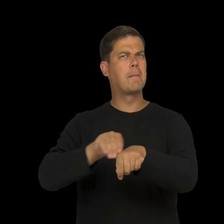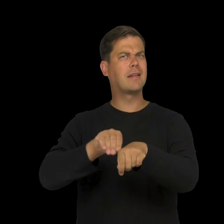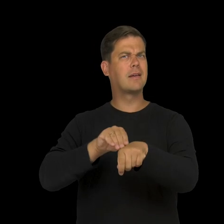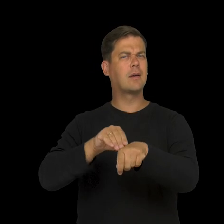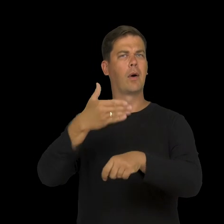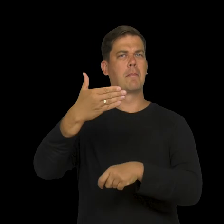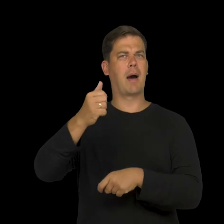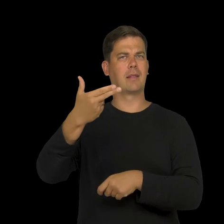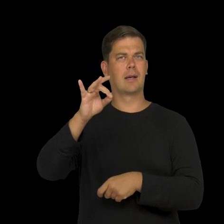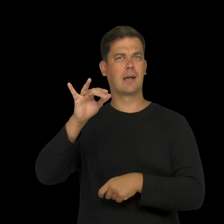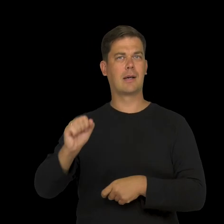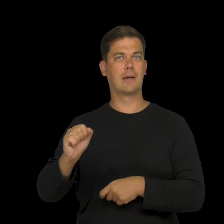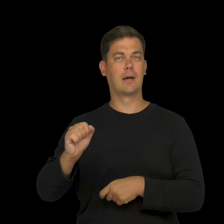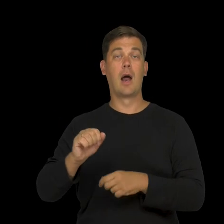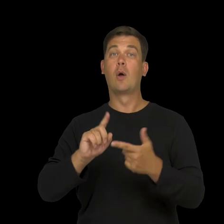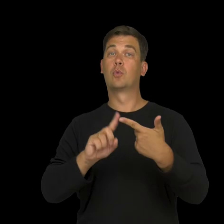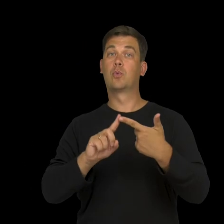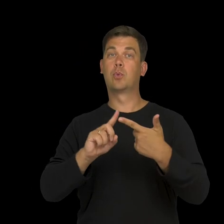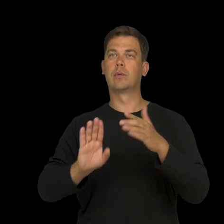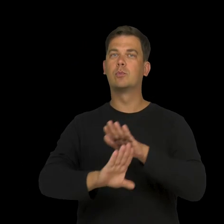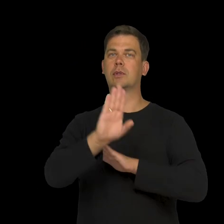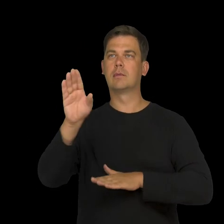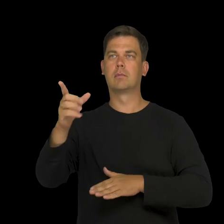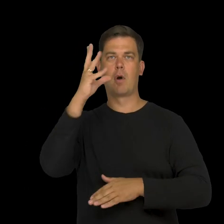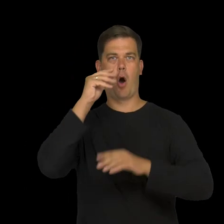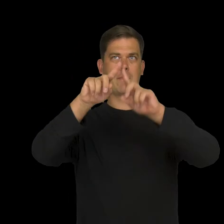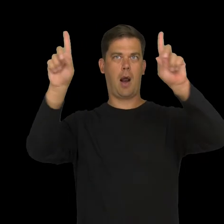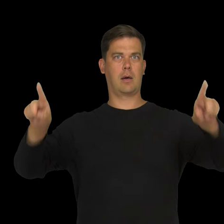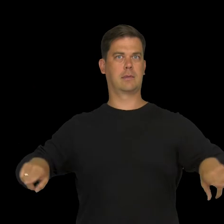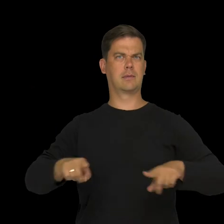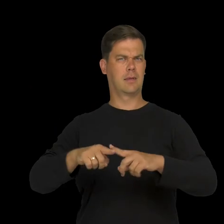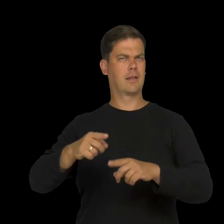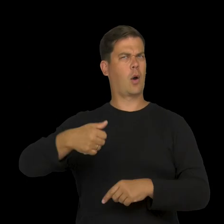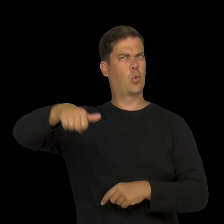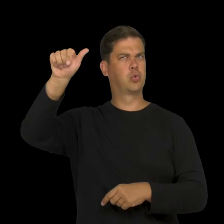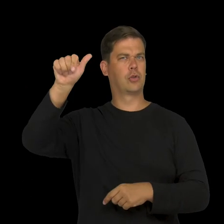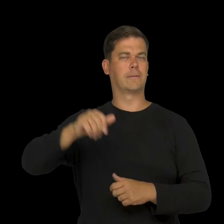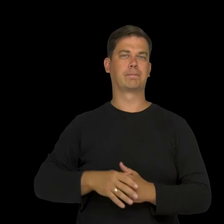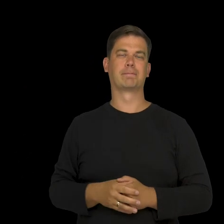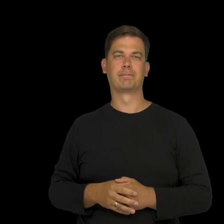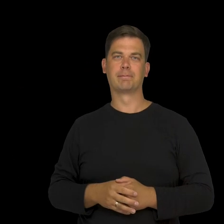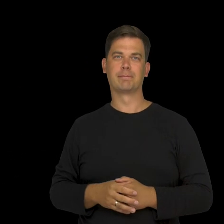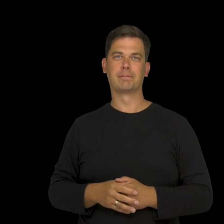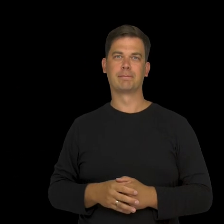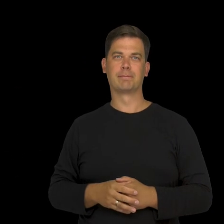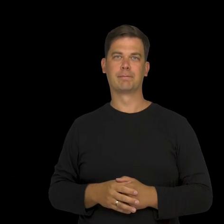how they made Japanese fabrics in the Manggha Museum. And we visited the second museum with stairs and pictures.